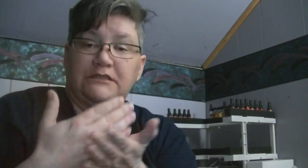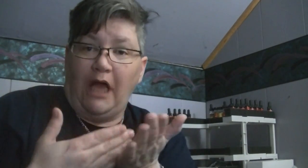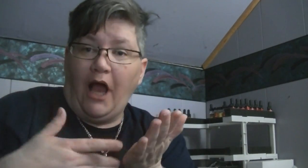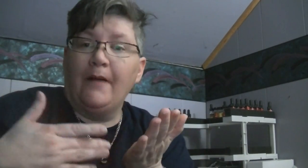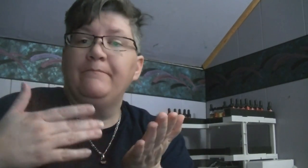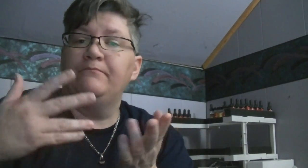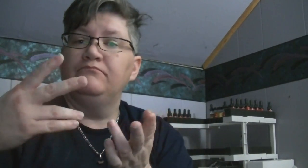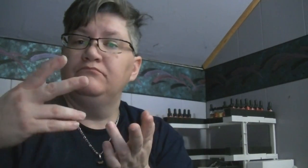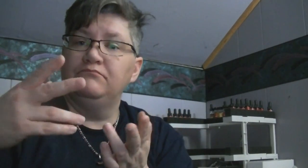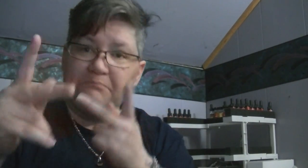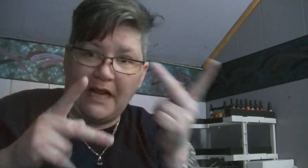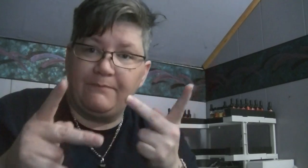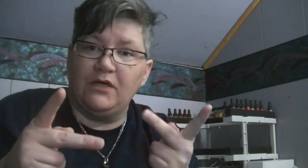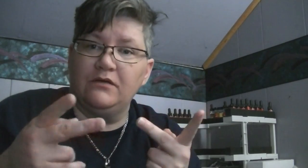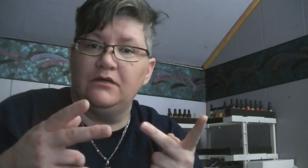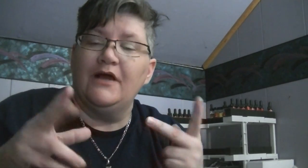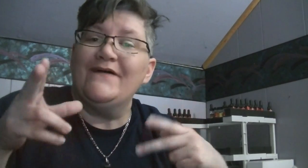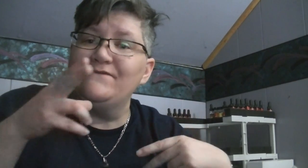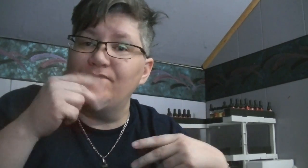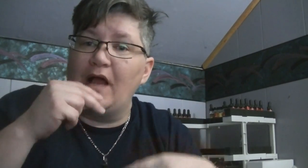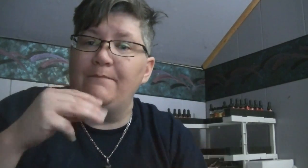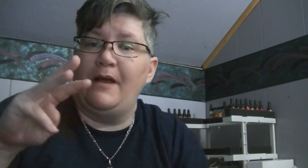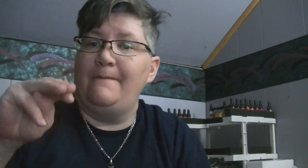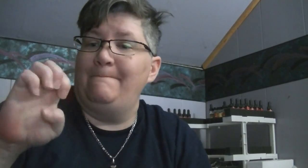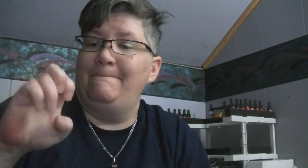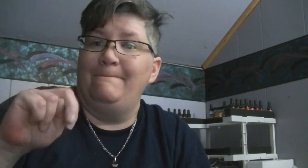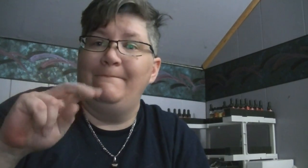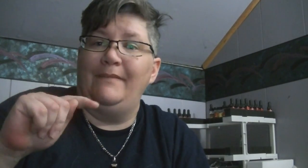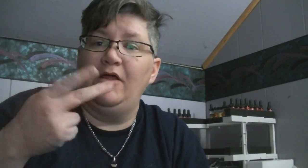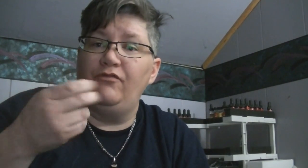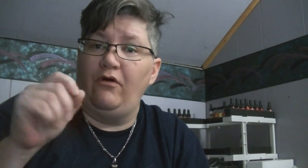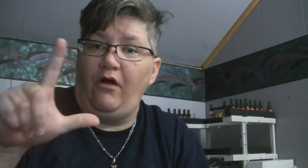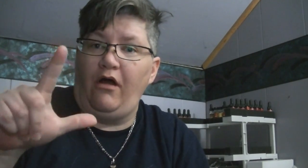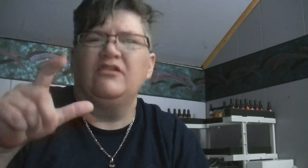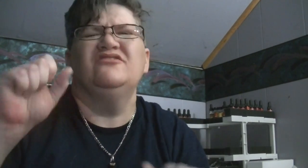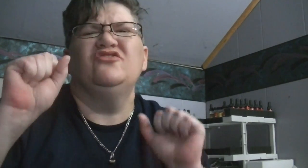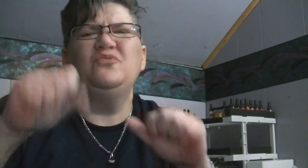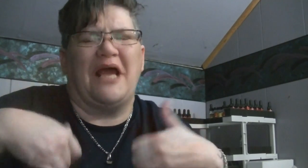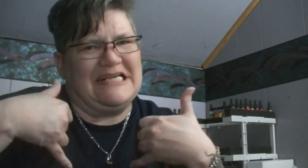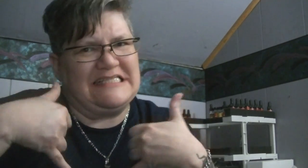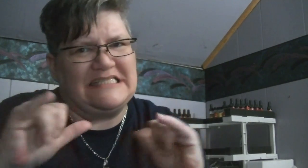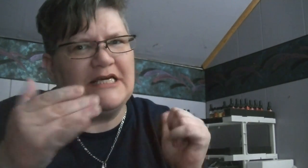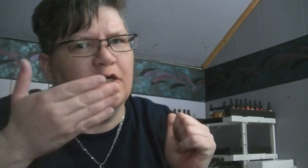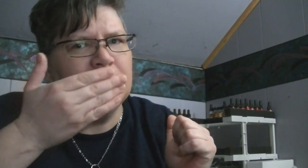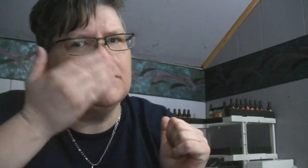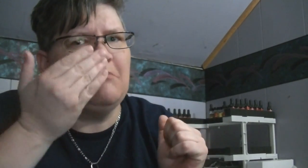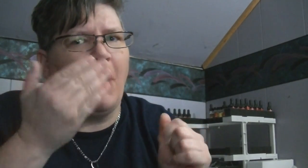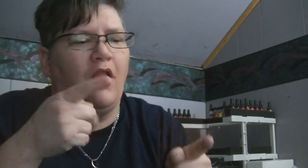Some people vape menthol... You can still smell menthol